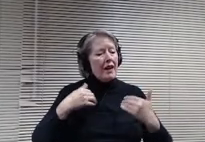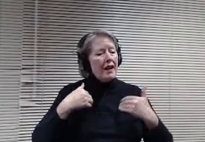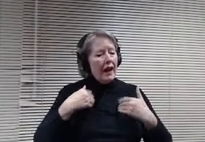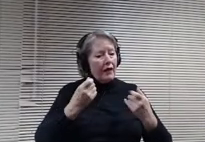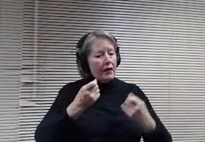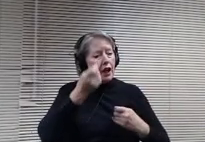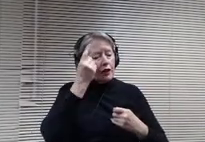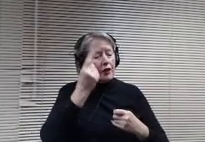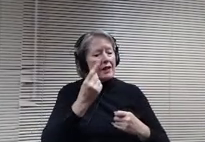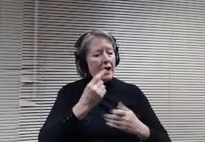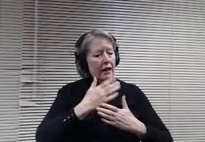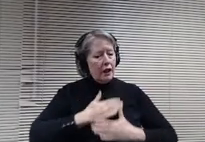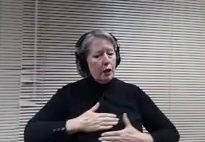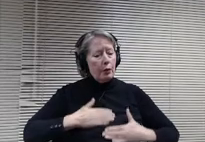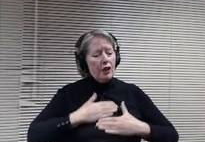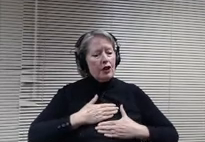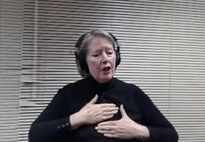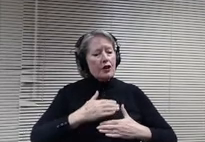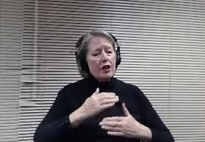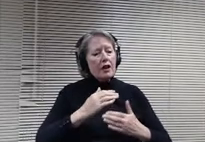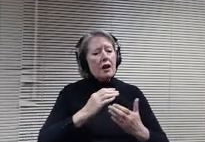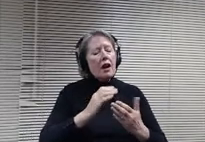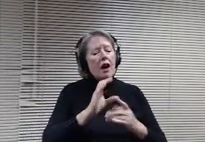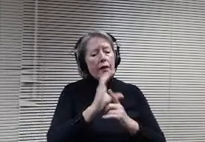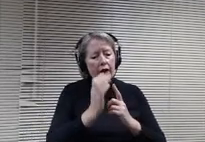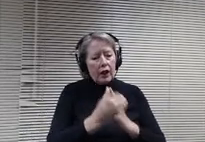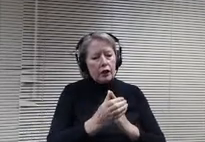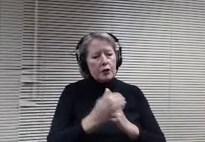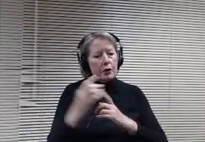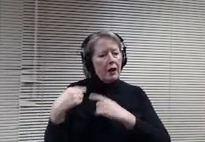historical diversity of the United States, where it is